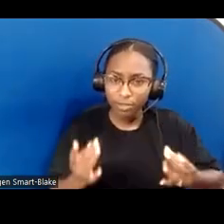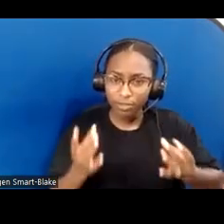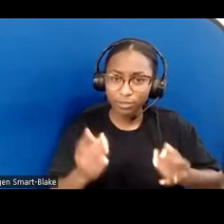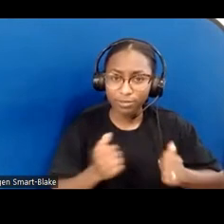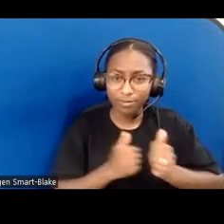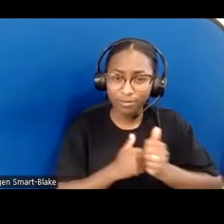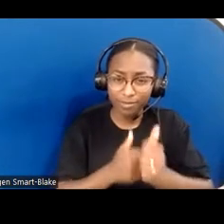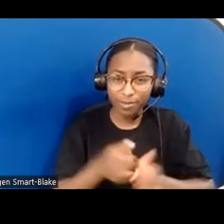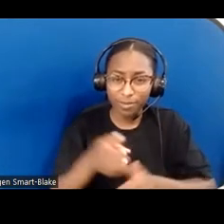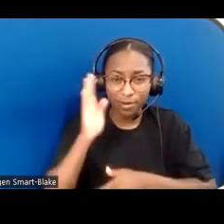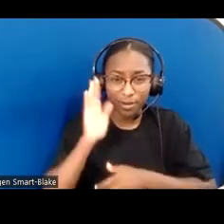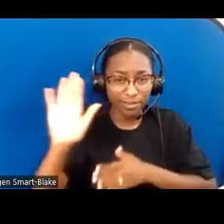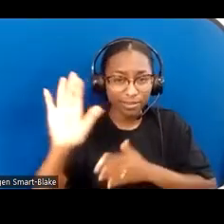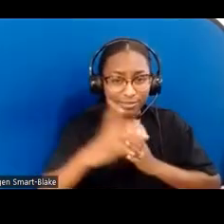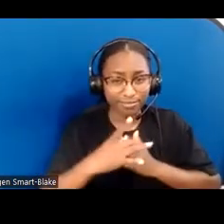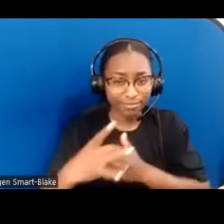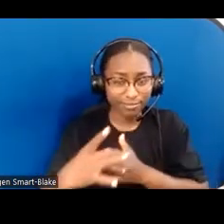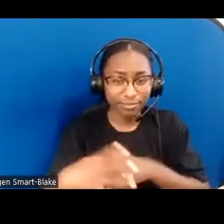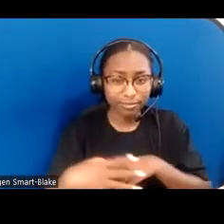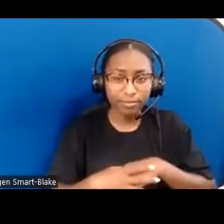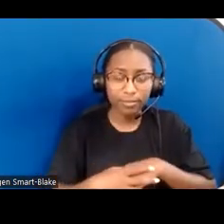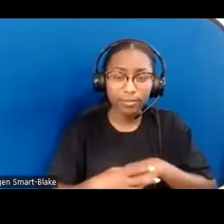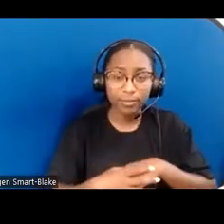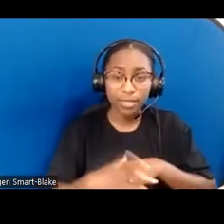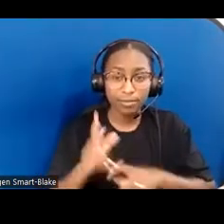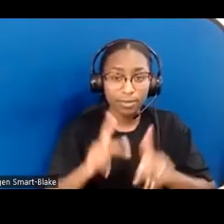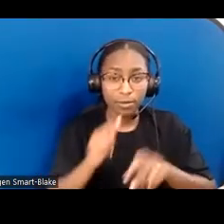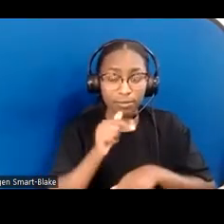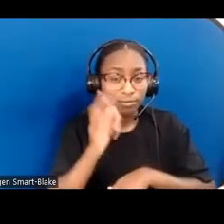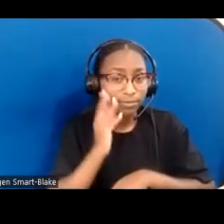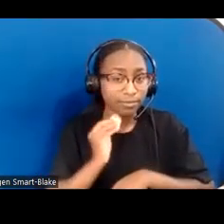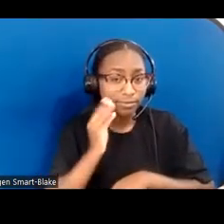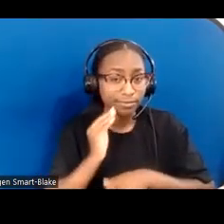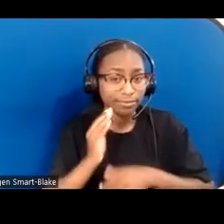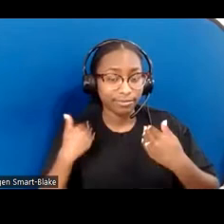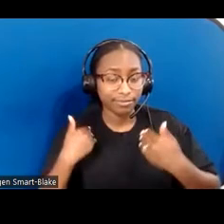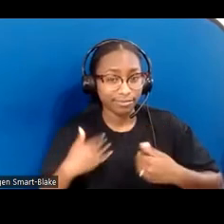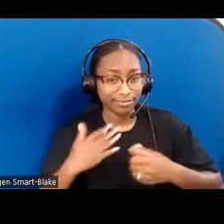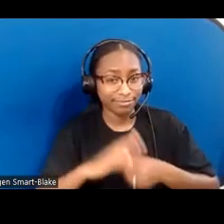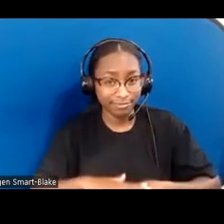To grieve with those who face ableism both inside and outside our churches.